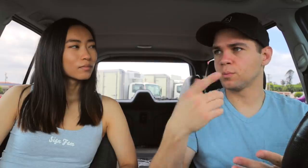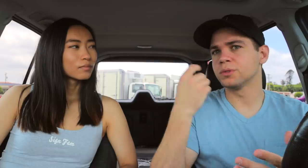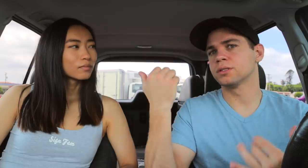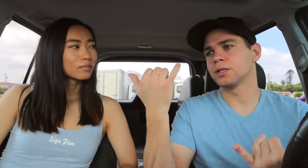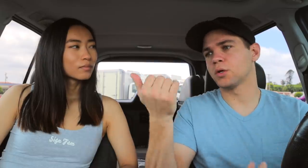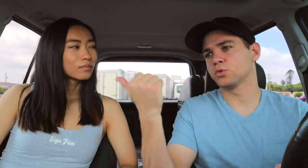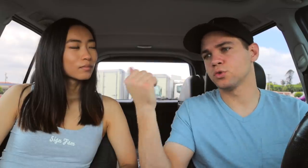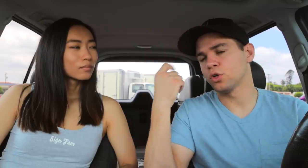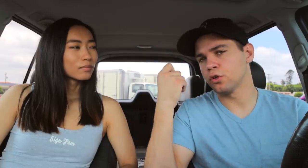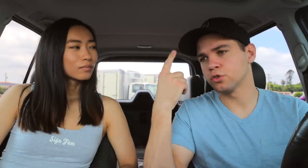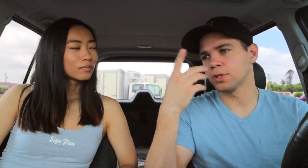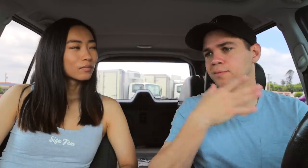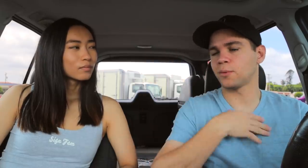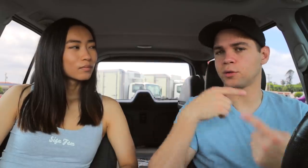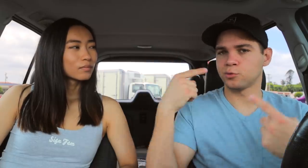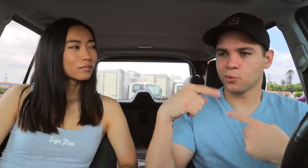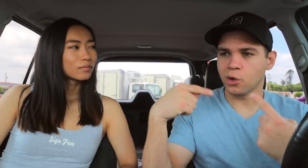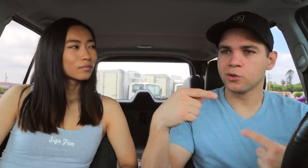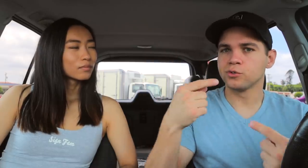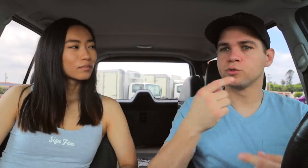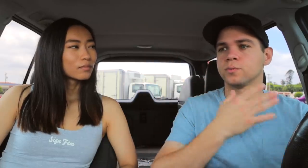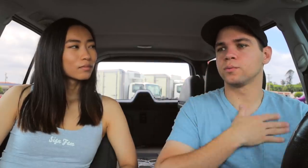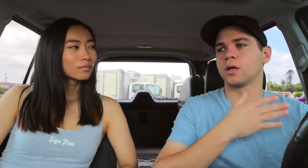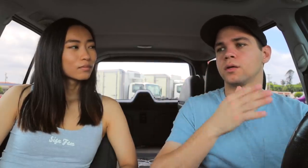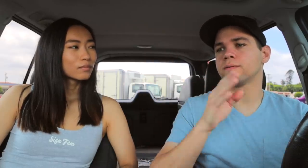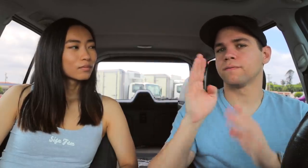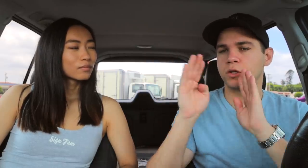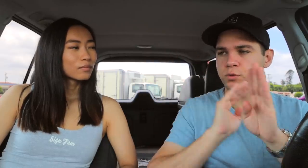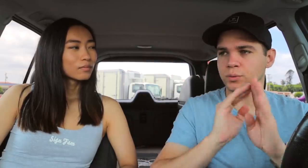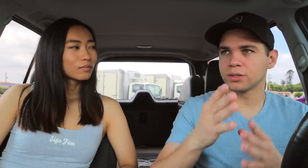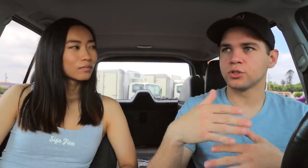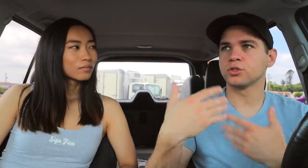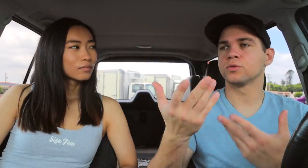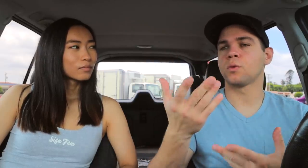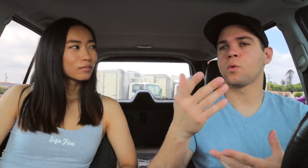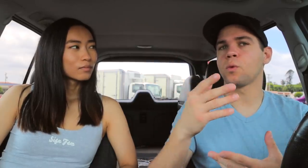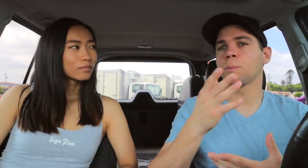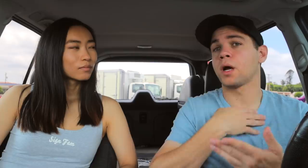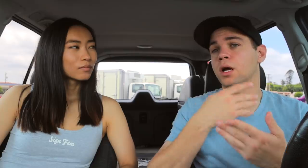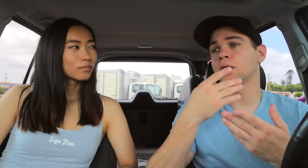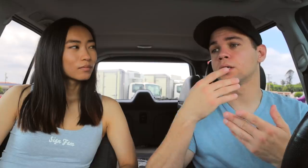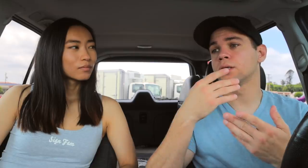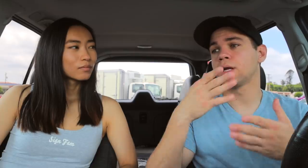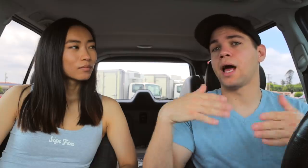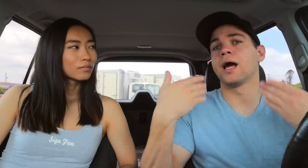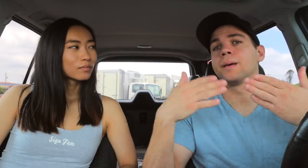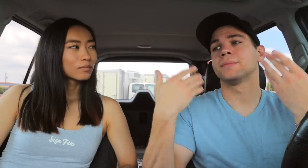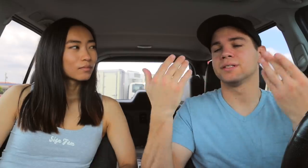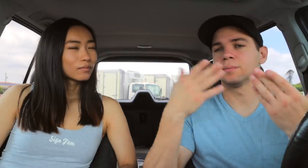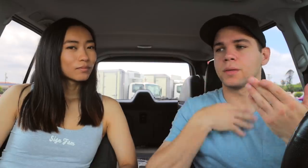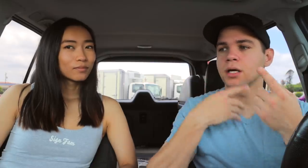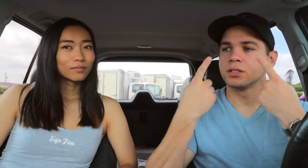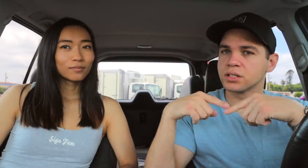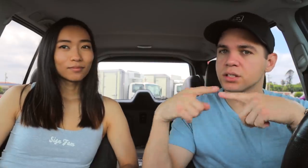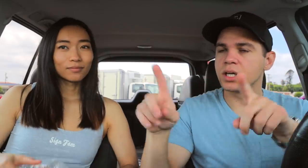Because now she understands my struggles, my frustrations, my happiness, my successes.